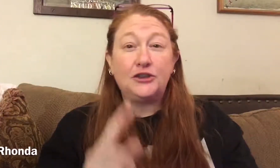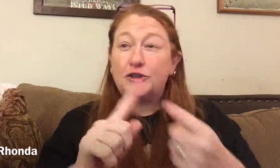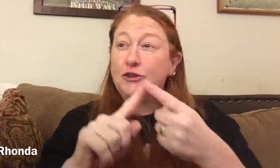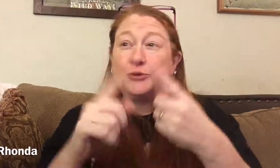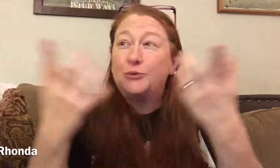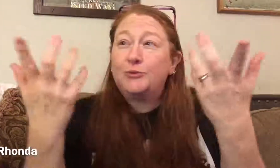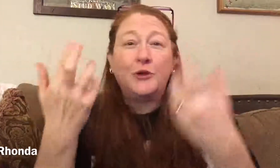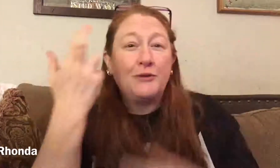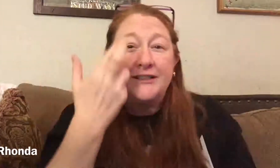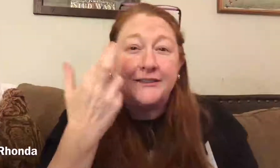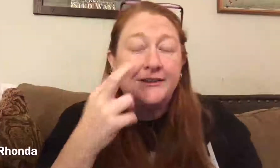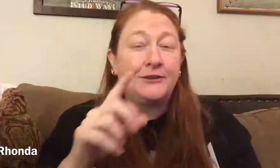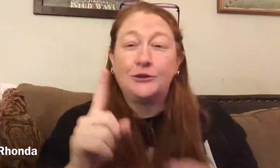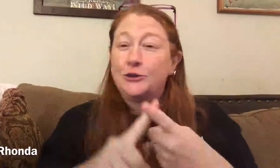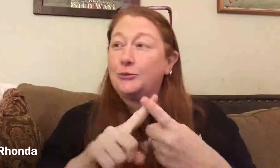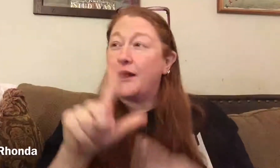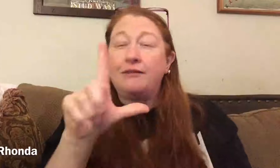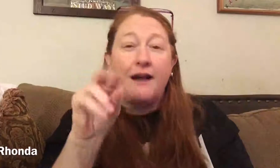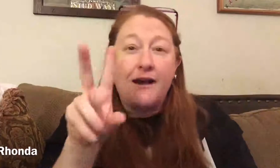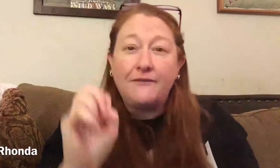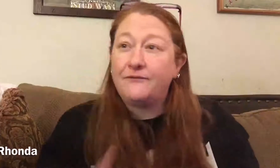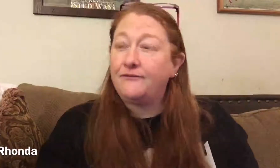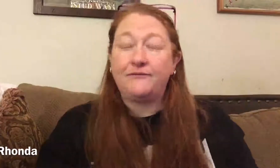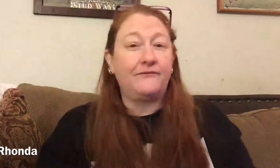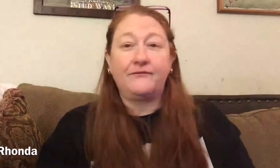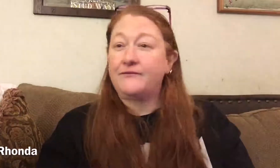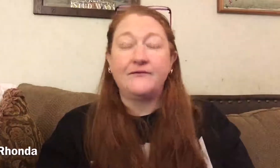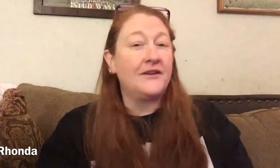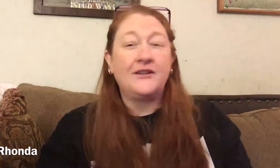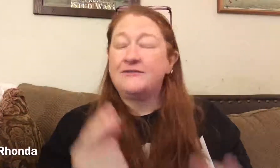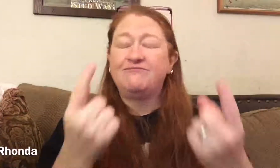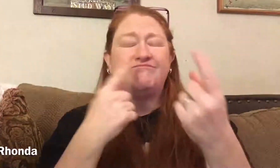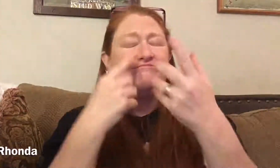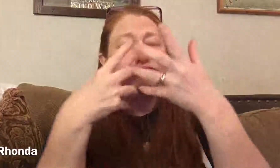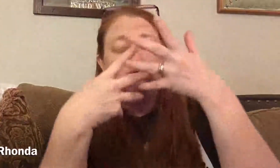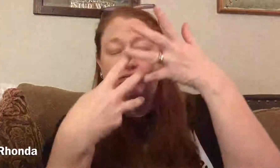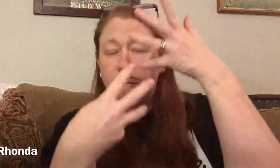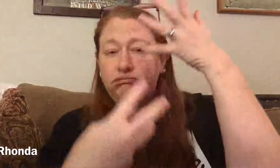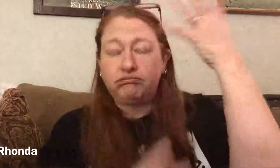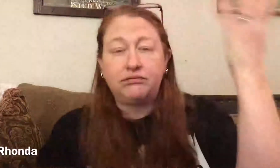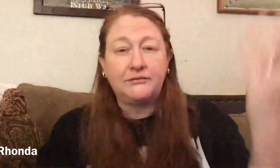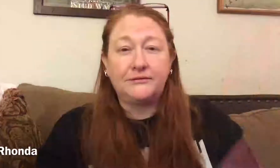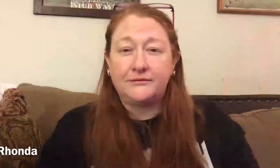and the ability to reason.... to love... Really, there are so many things that signing can give us...